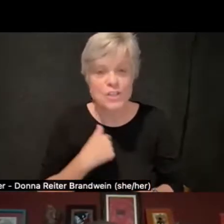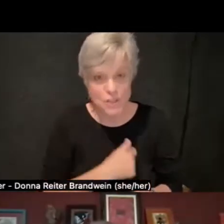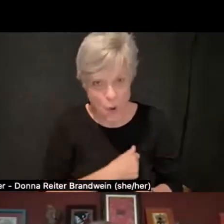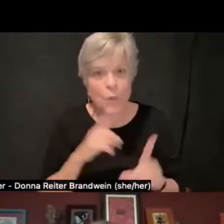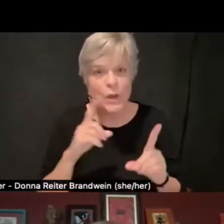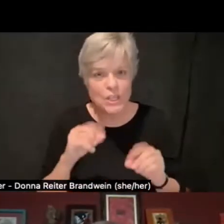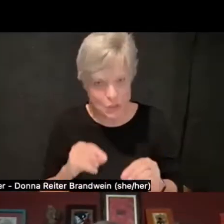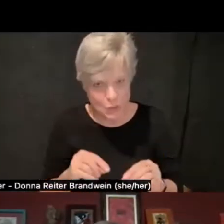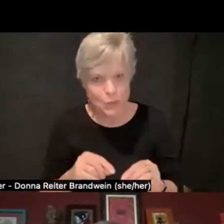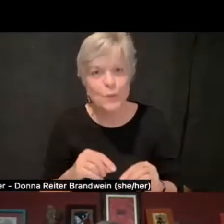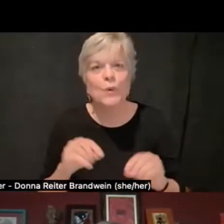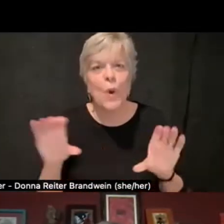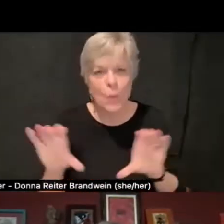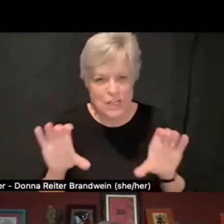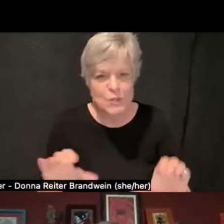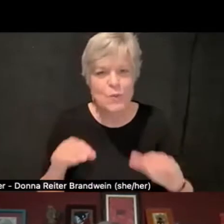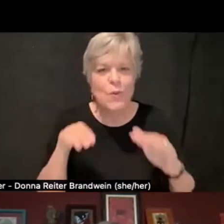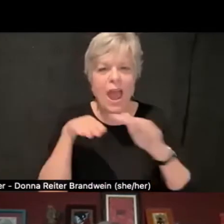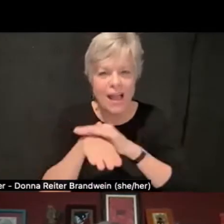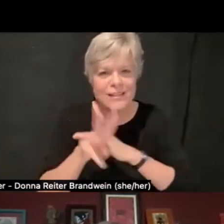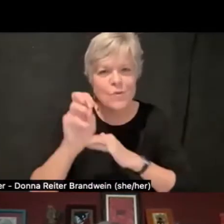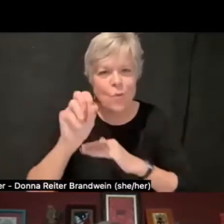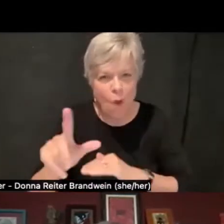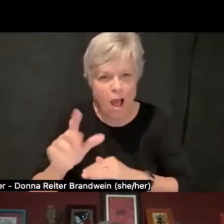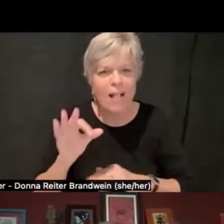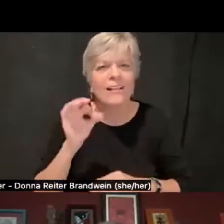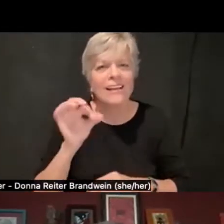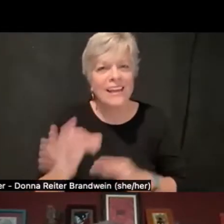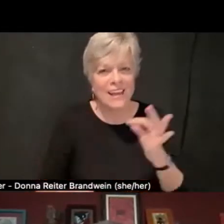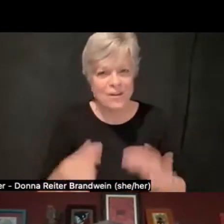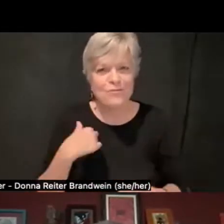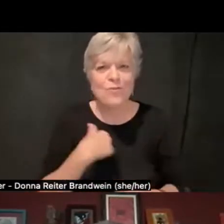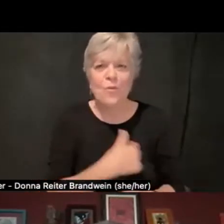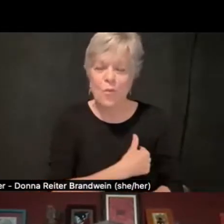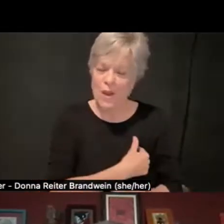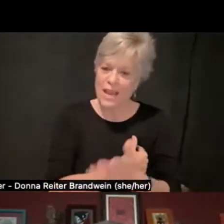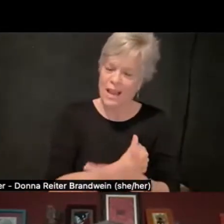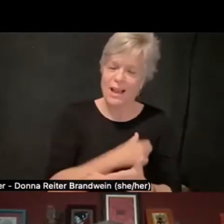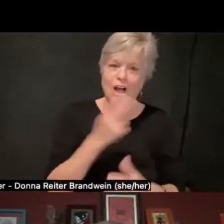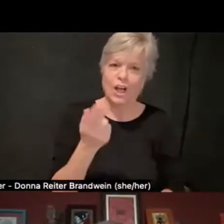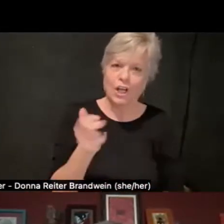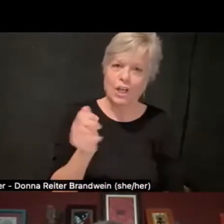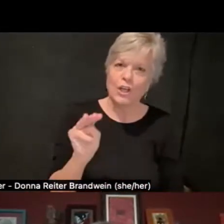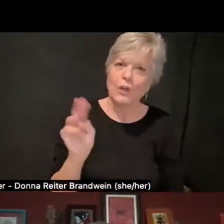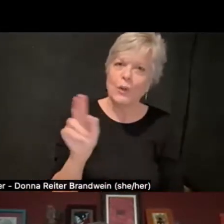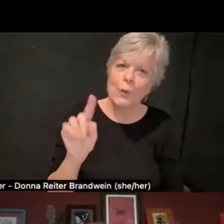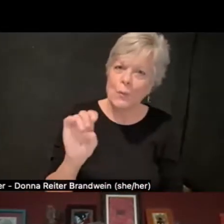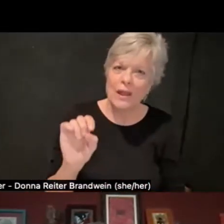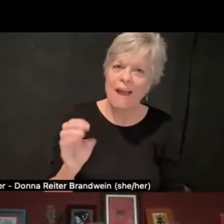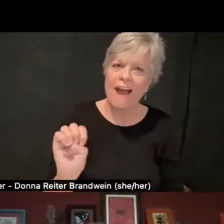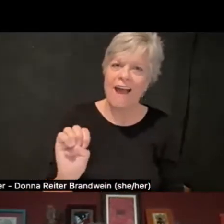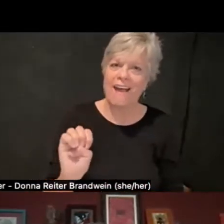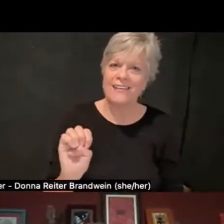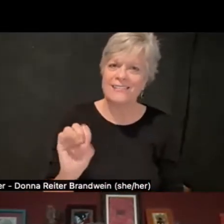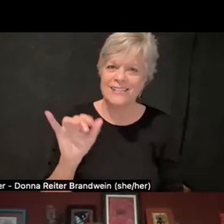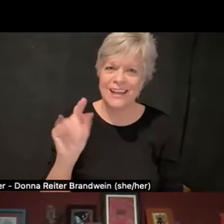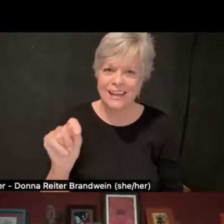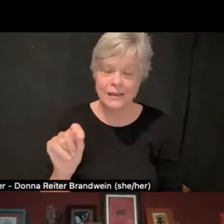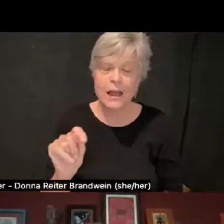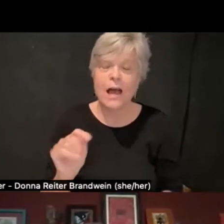that that's a humanizing practice and it's particularly humanizing in the context of campuses that routinely